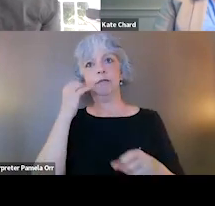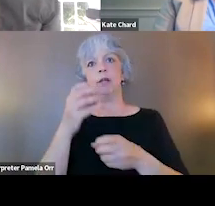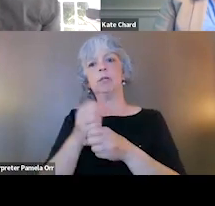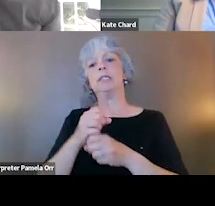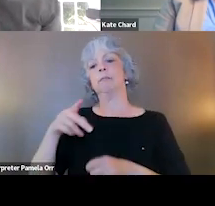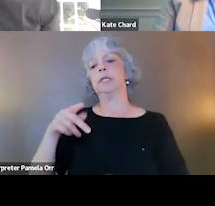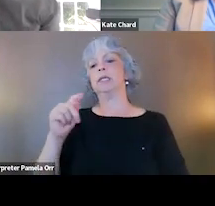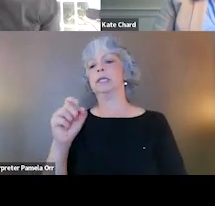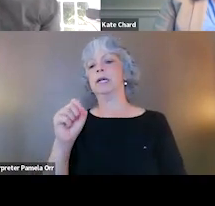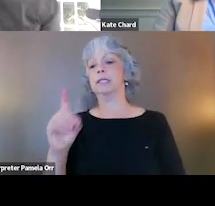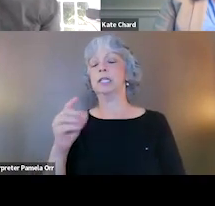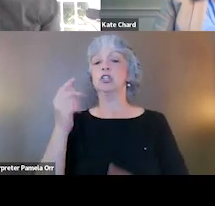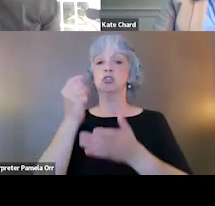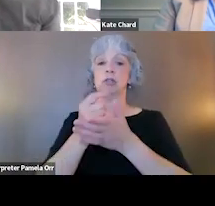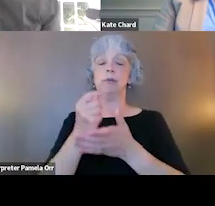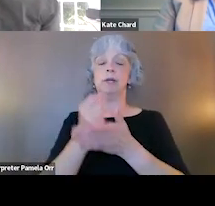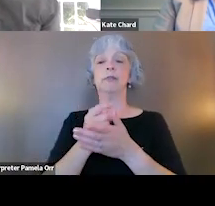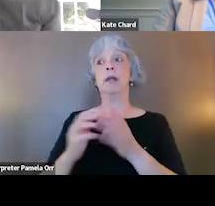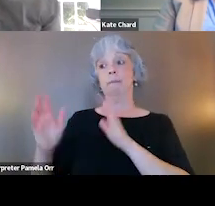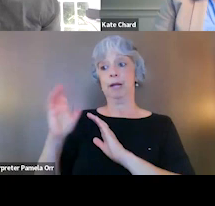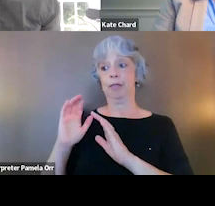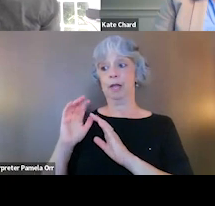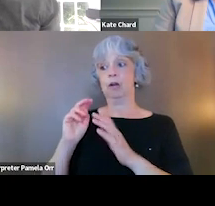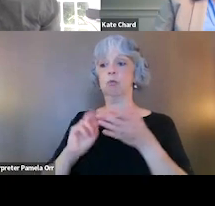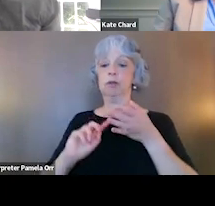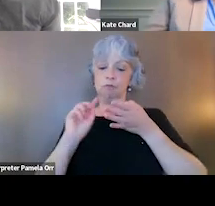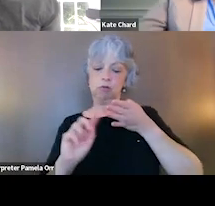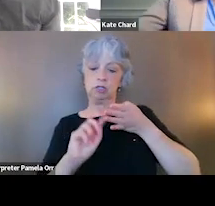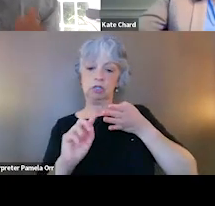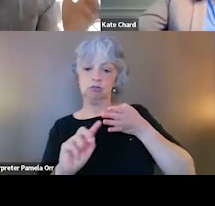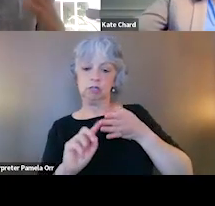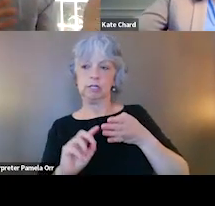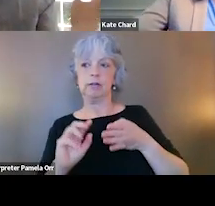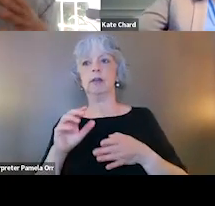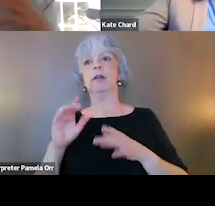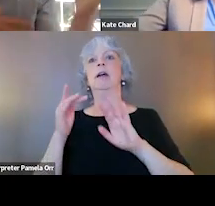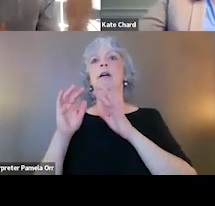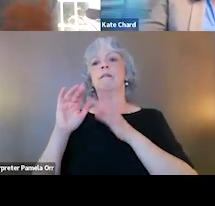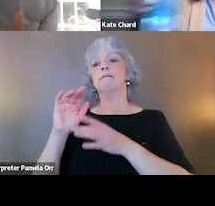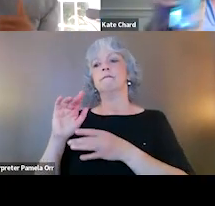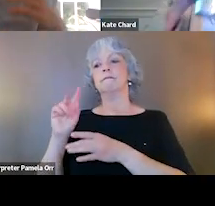So at the time, we looked at all veterans served by Veterans Justice Outreach specialists. This is again, the paper came out a few years ago.